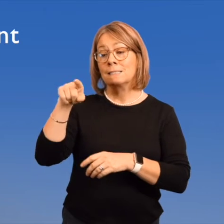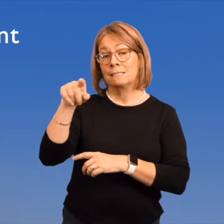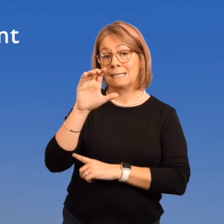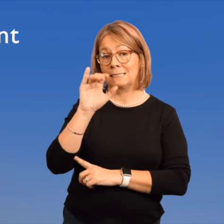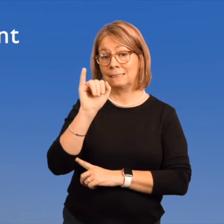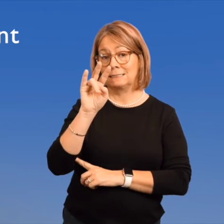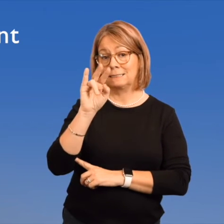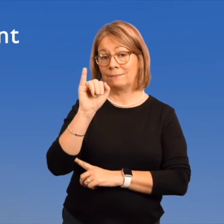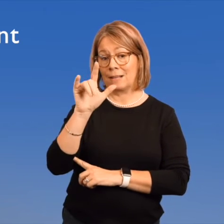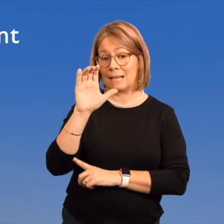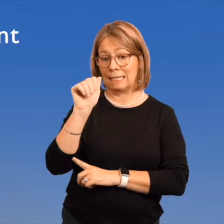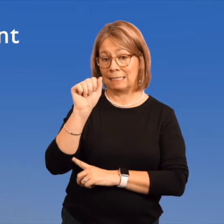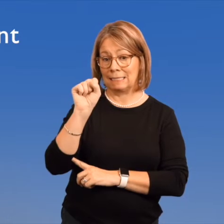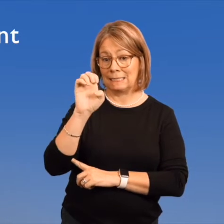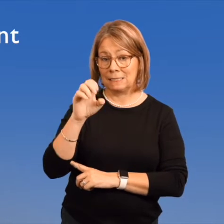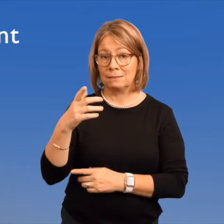In a civil case --